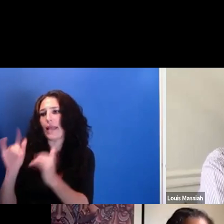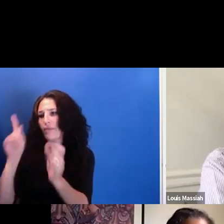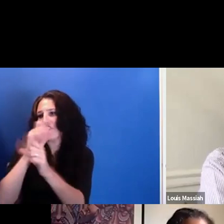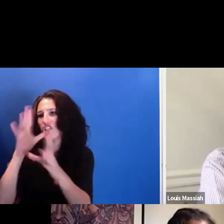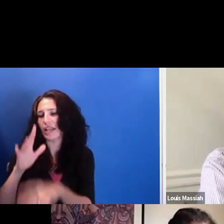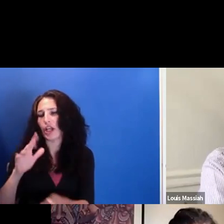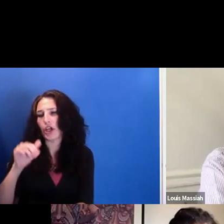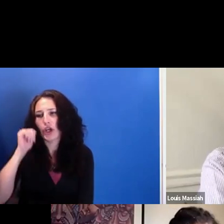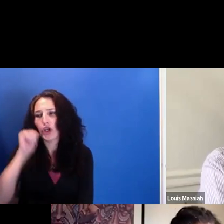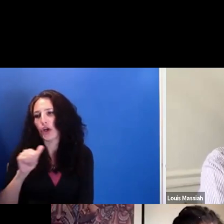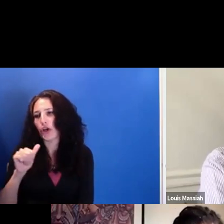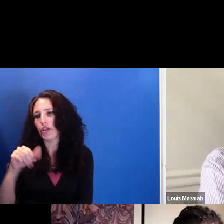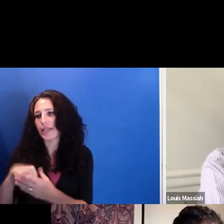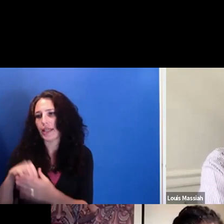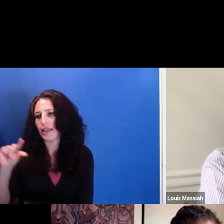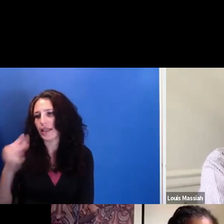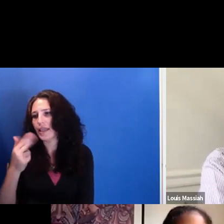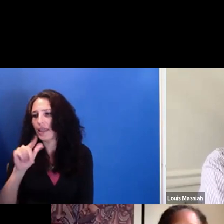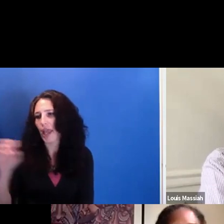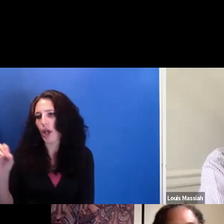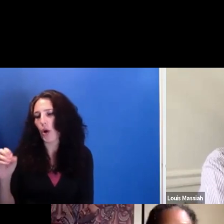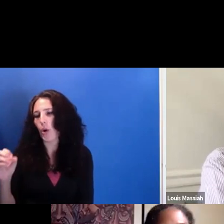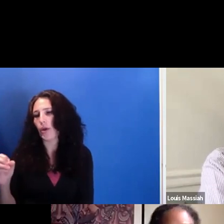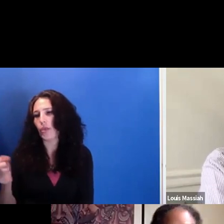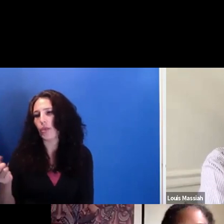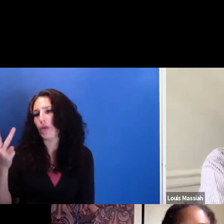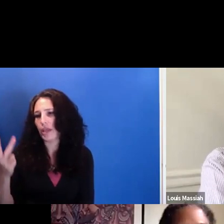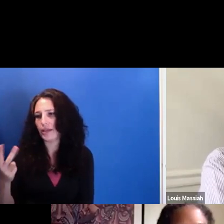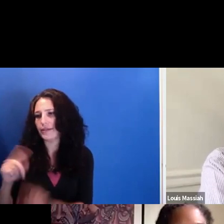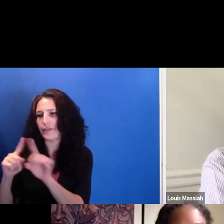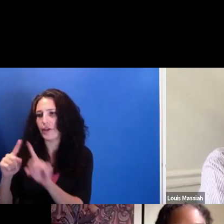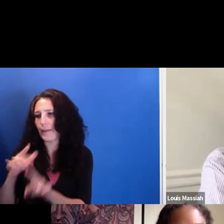We have those dreams too. And so I'm wondering, what is the-- what's the language?